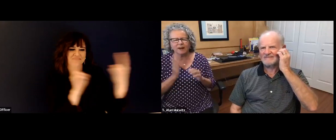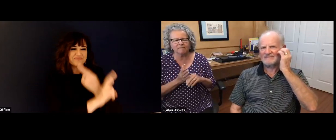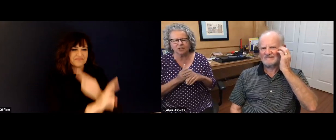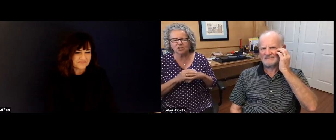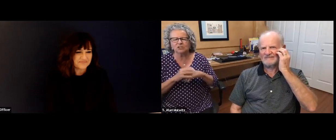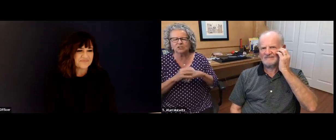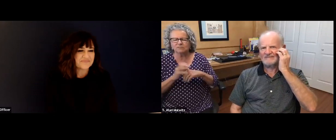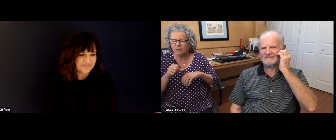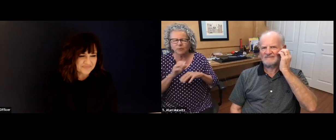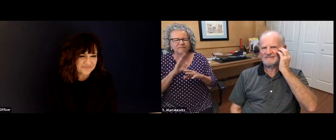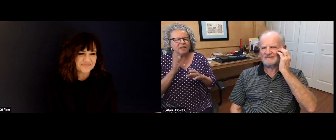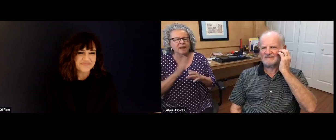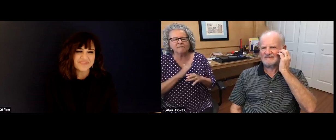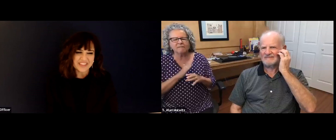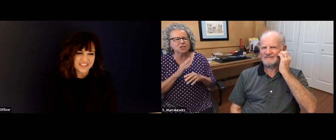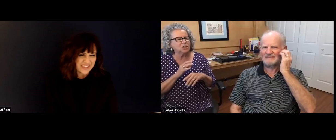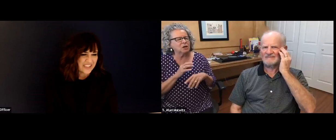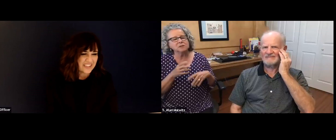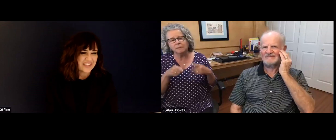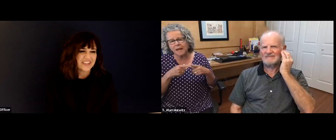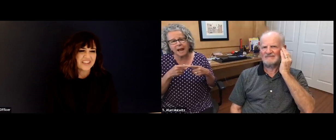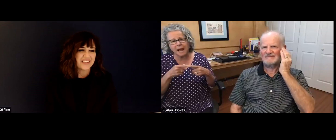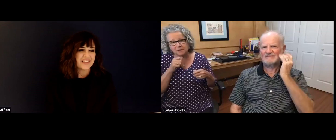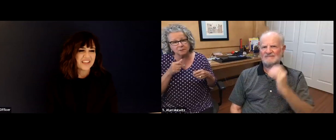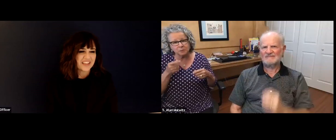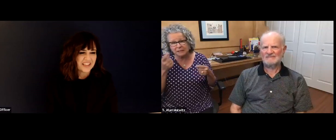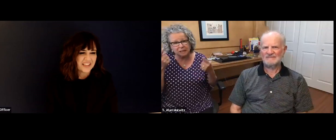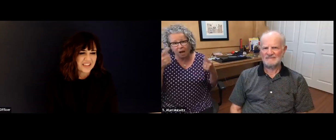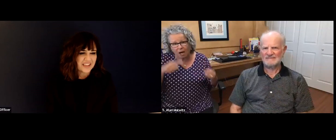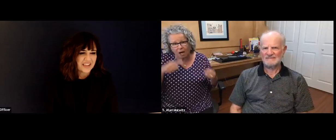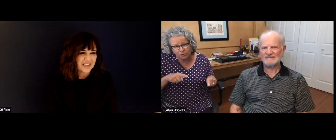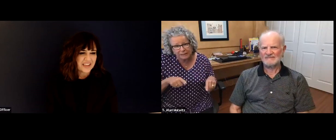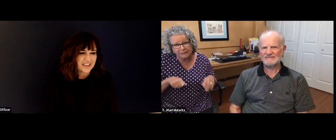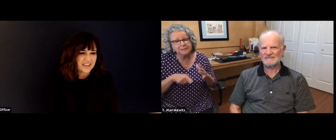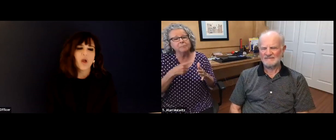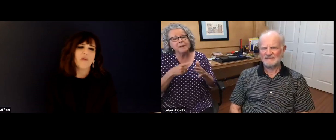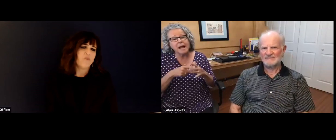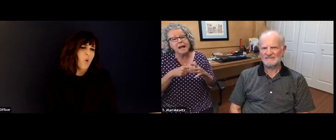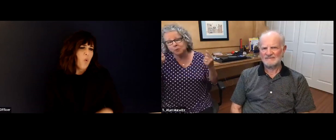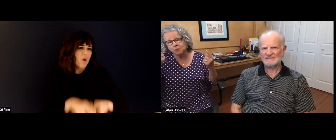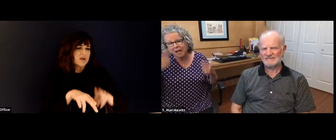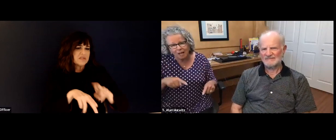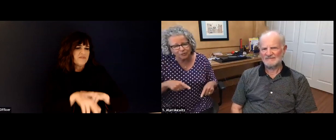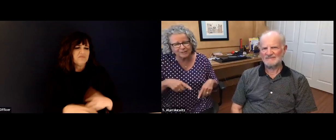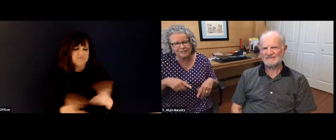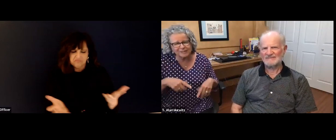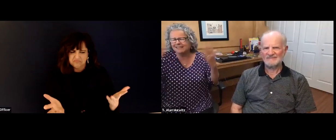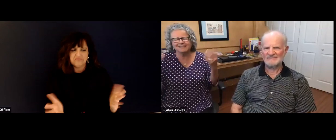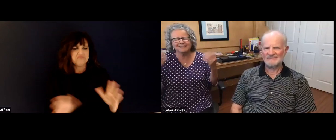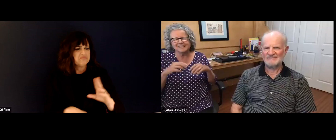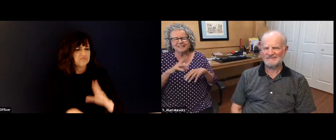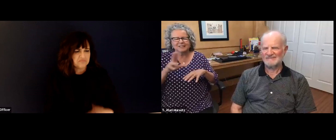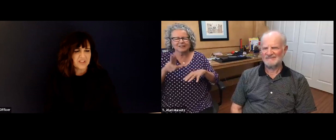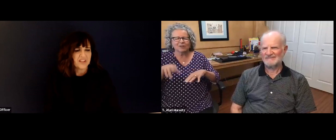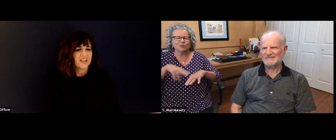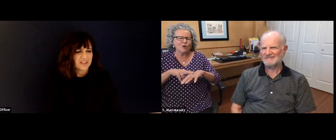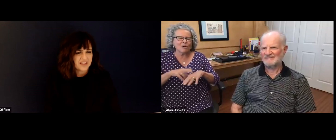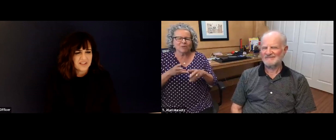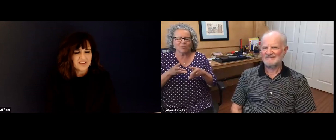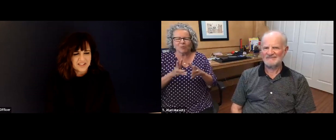somebody that he could talk to. And so we really got into that mode of sort of sharing things. It sounds like you have a lot of mutual respect.